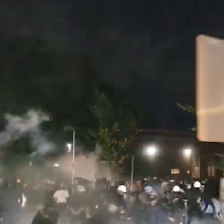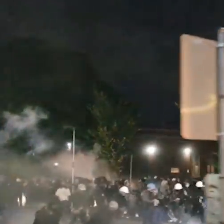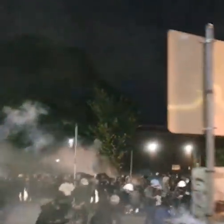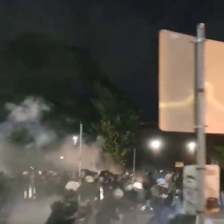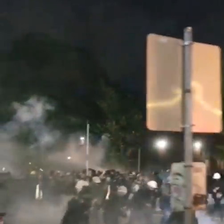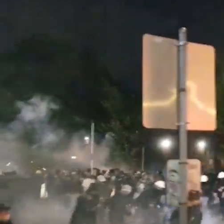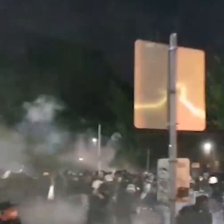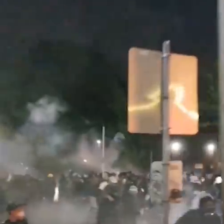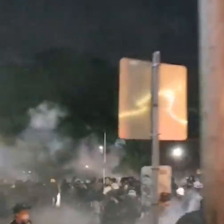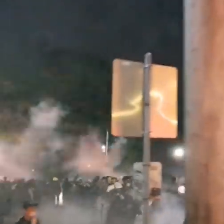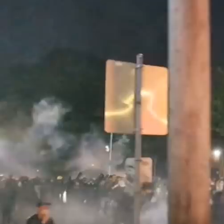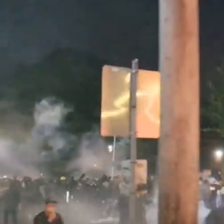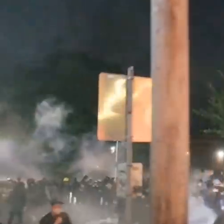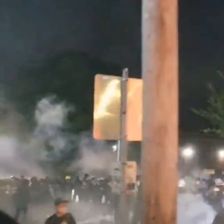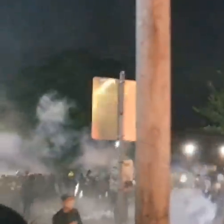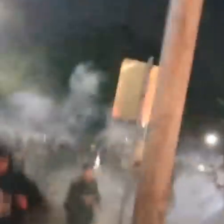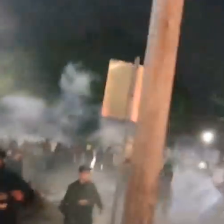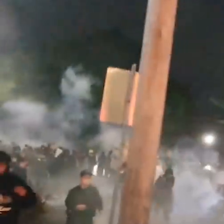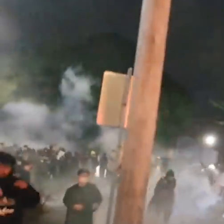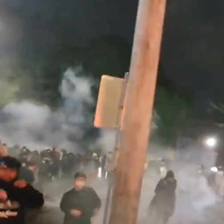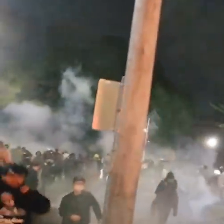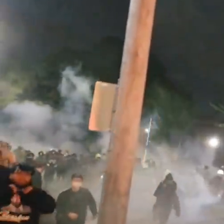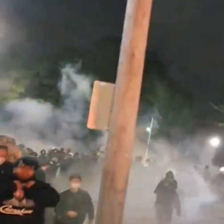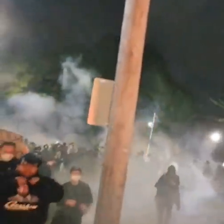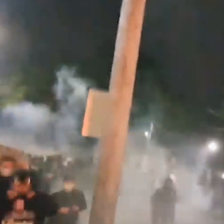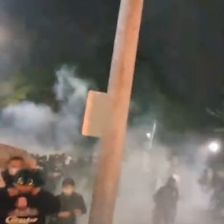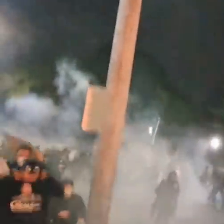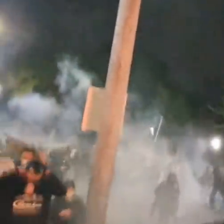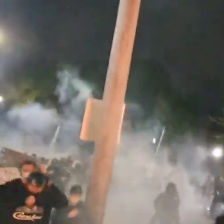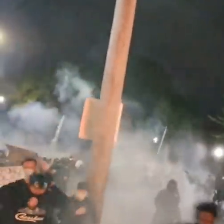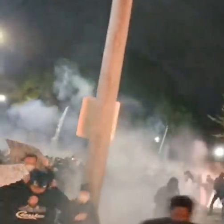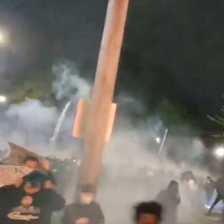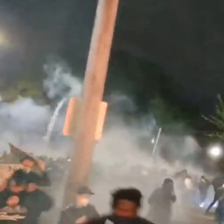this was well over an hour into this event